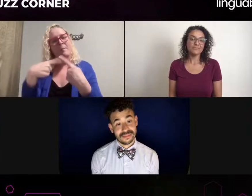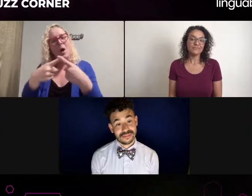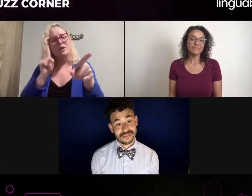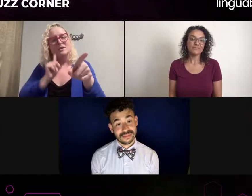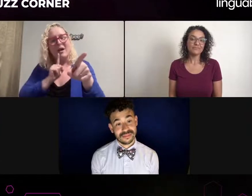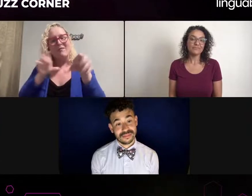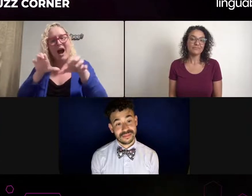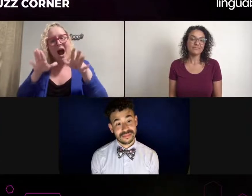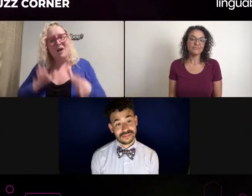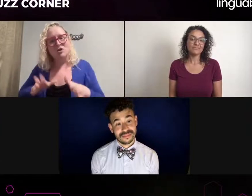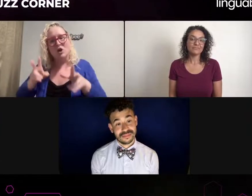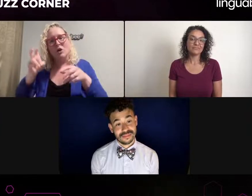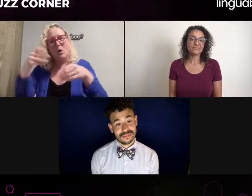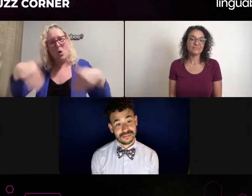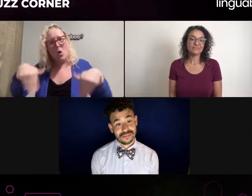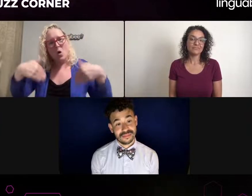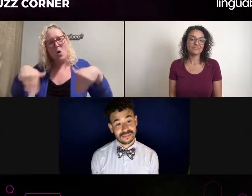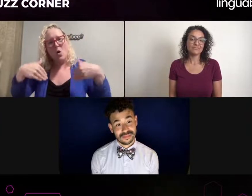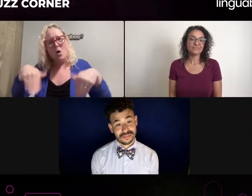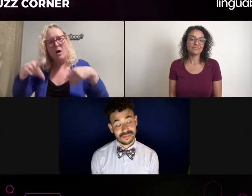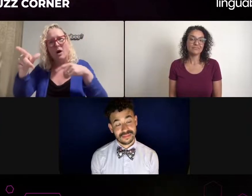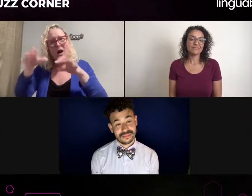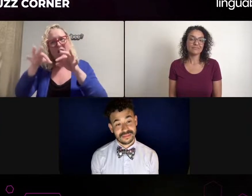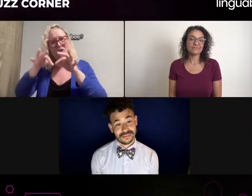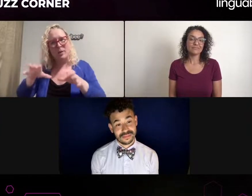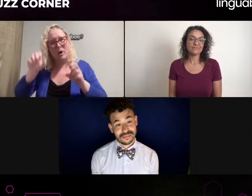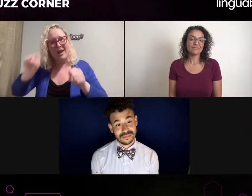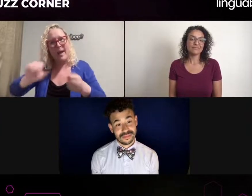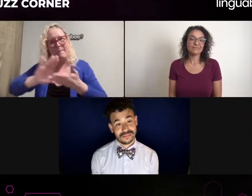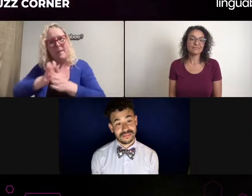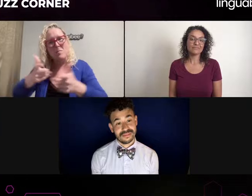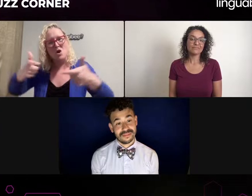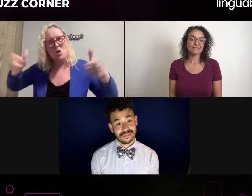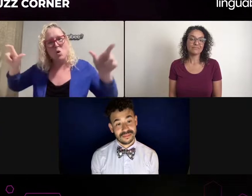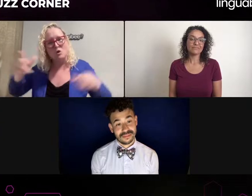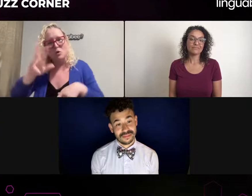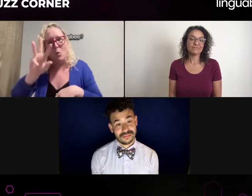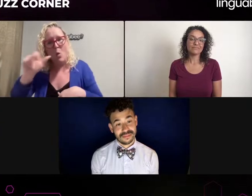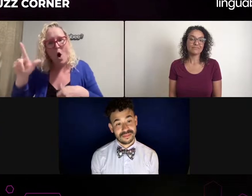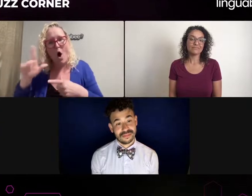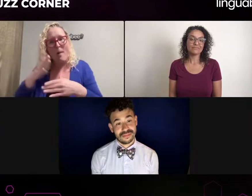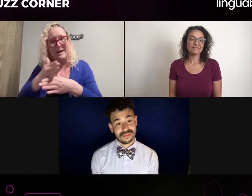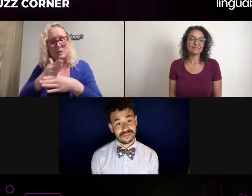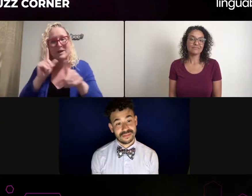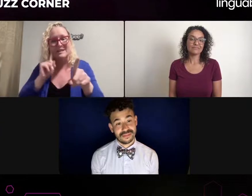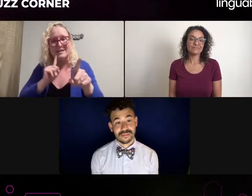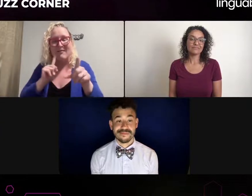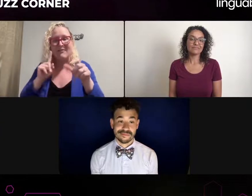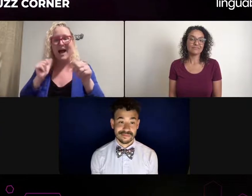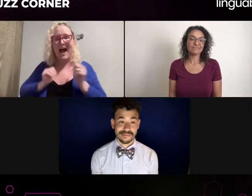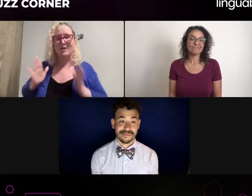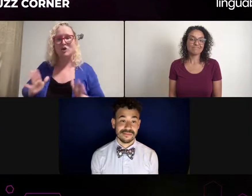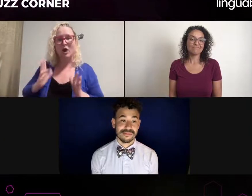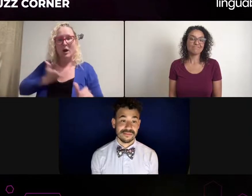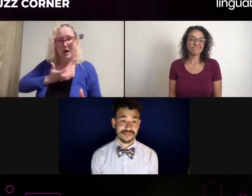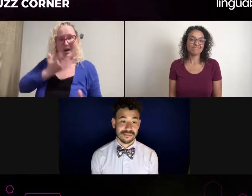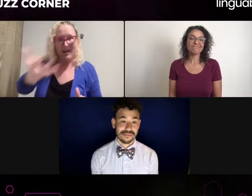It's not easy to be deaf person, but like as a deaf actor, like, it's just all... There's that helpless feeling that's involved sometimes. So...